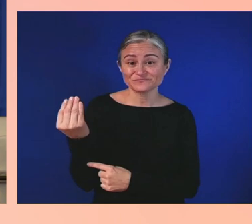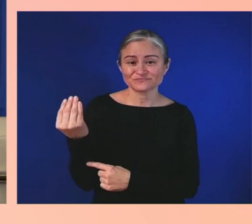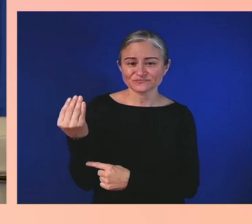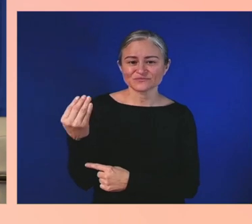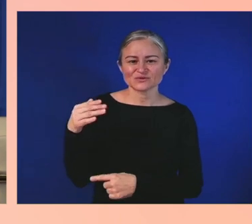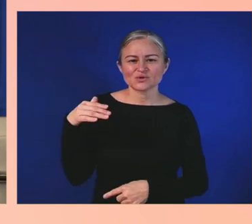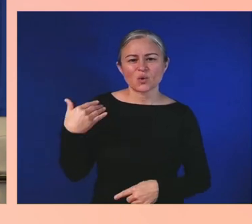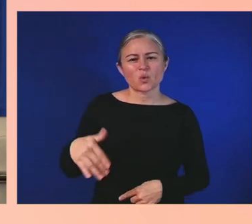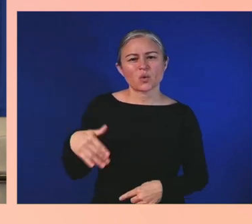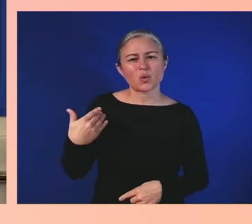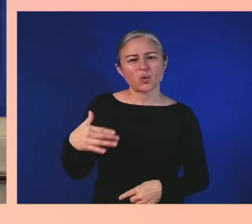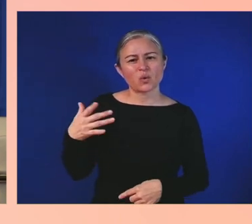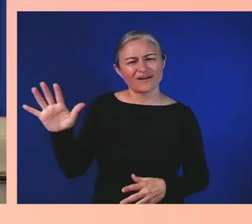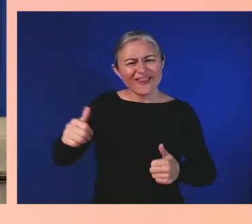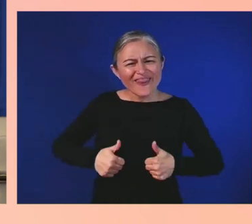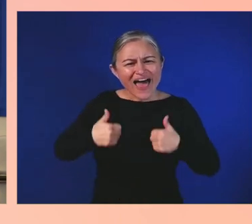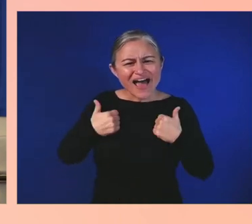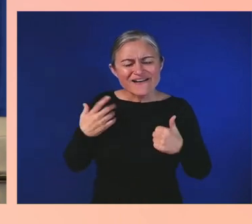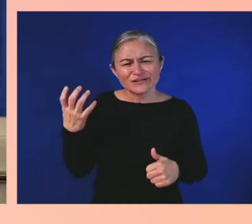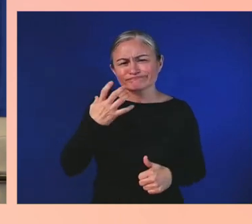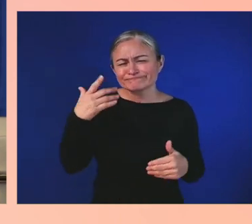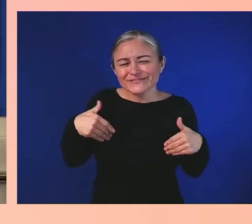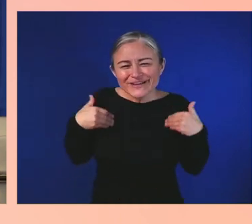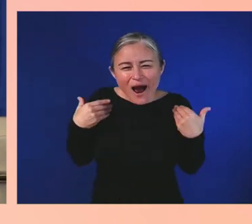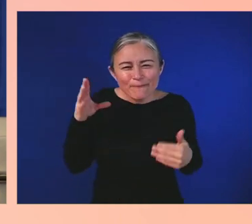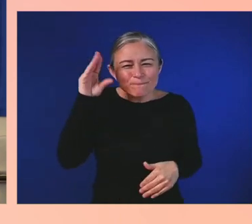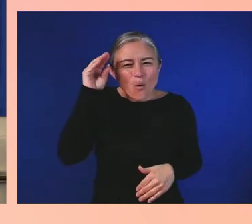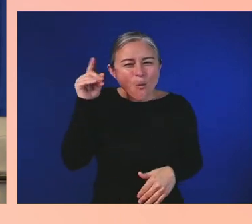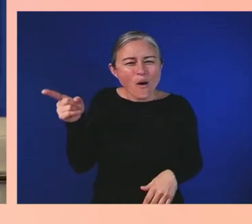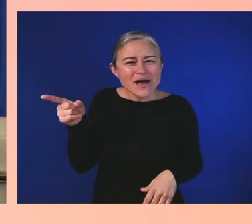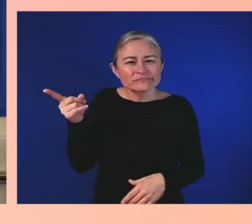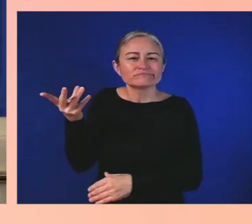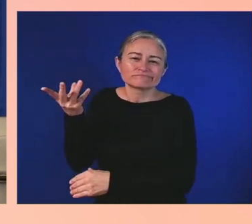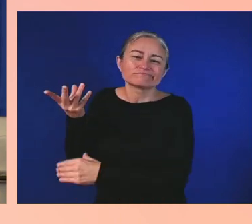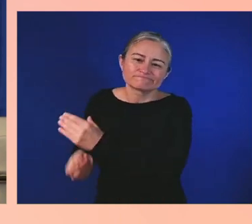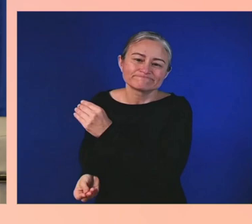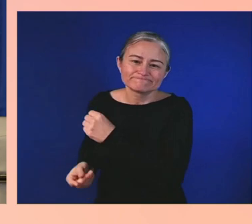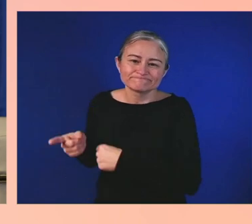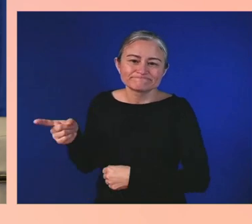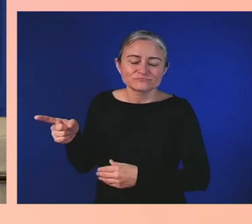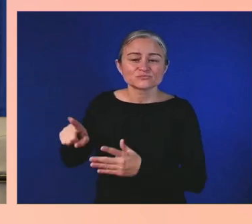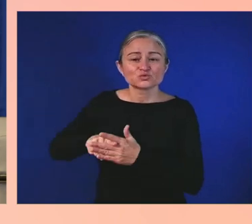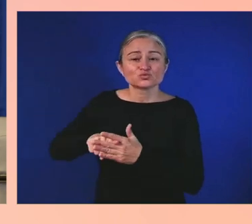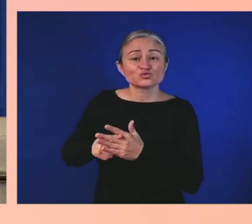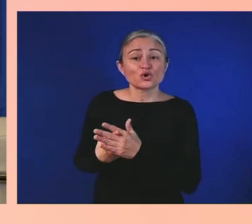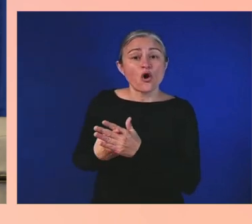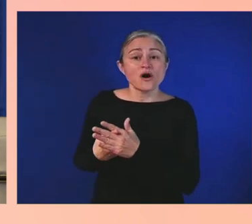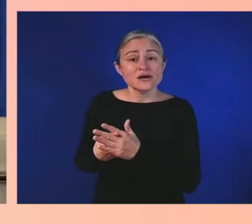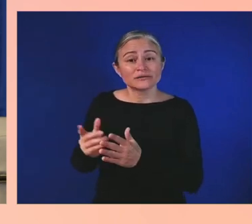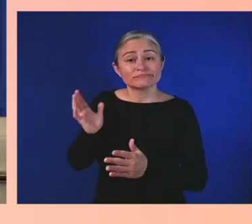But started out in life with polio, and then also started out with life